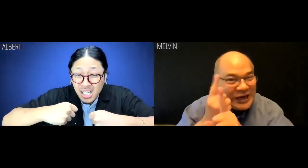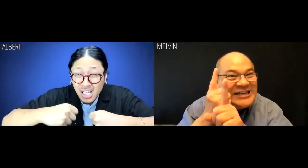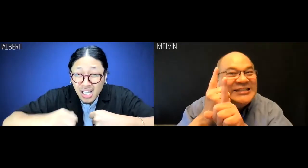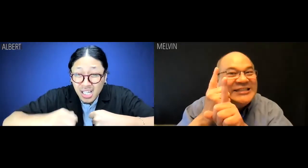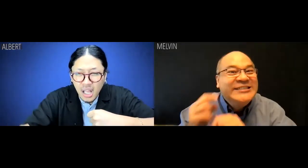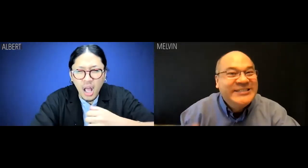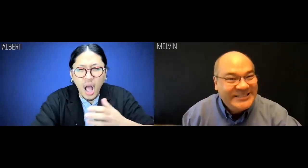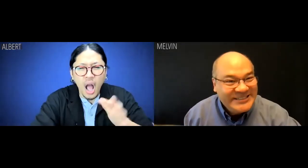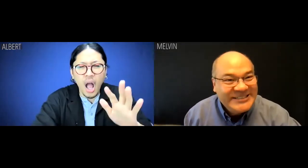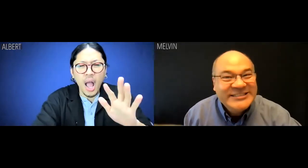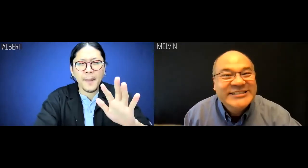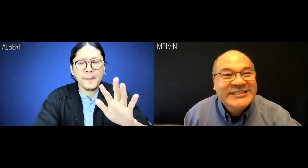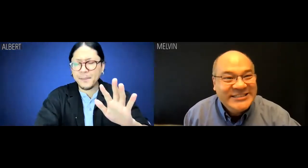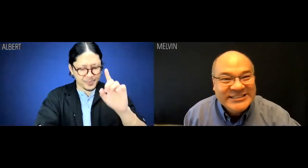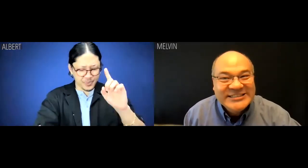Melvin: Correct.